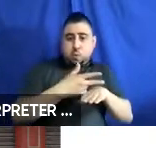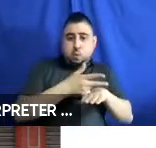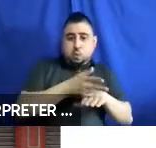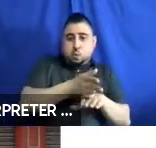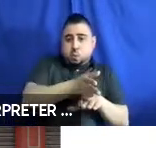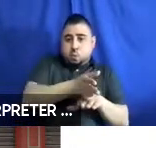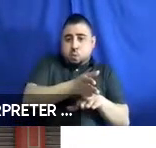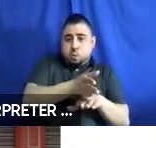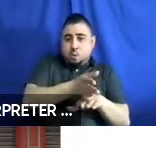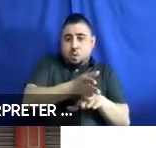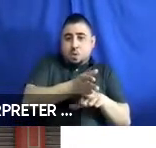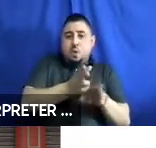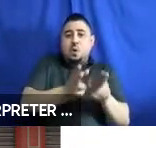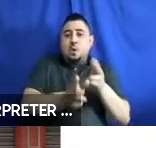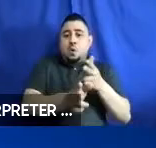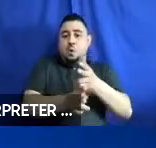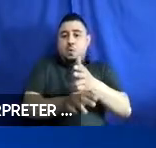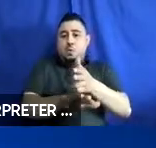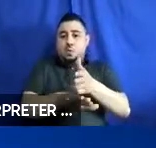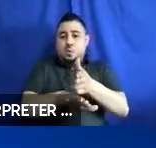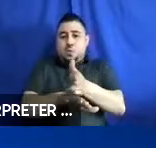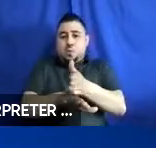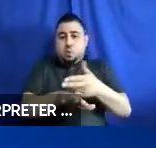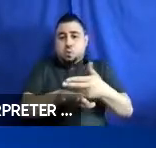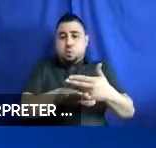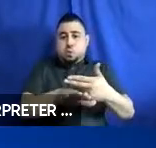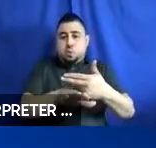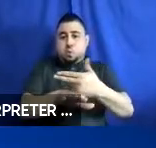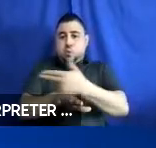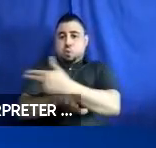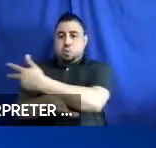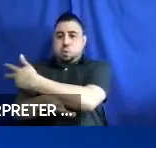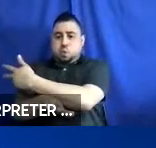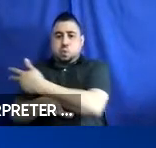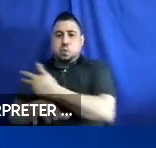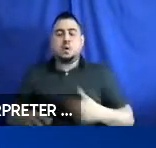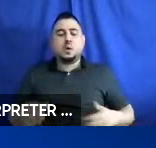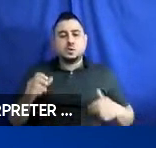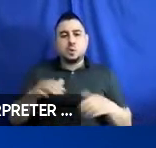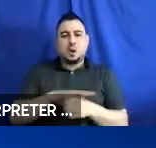for exiting. That’s basically what we are going to be covering today. Now, even though